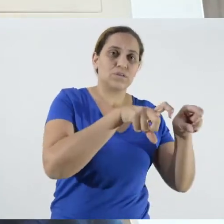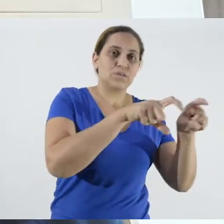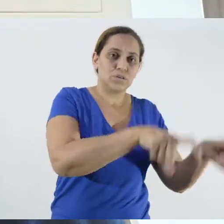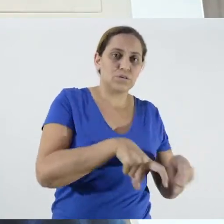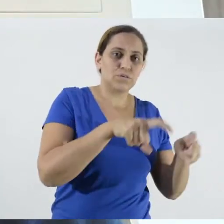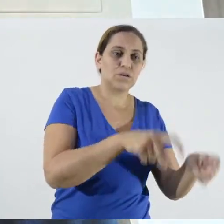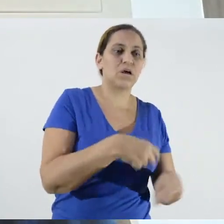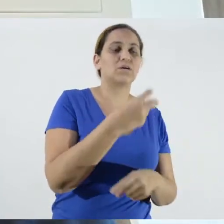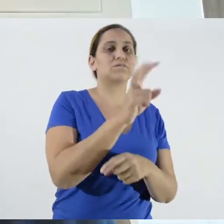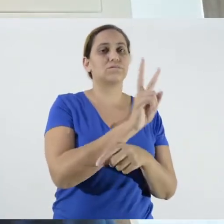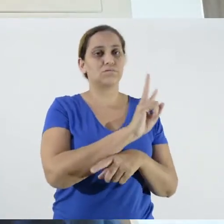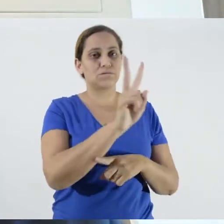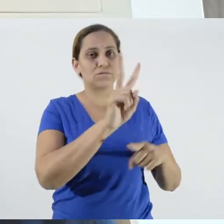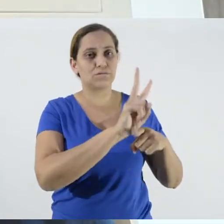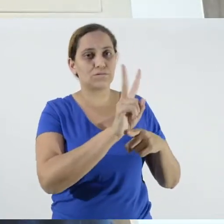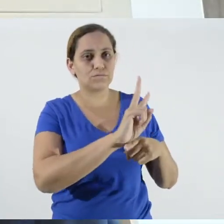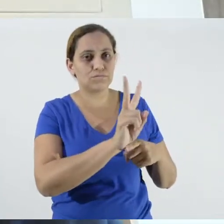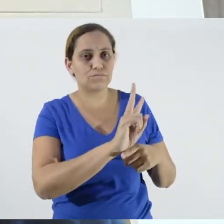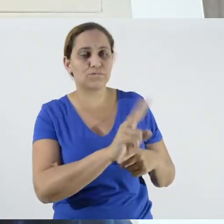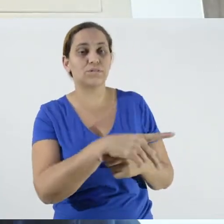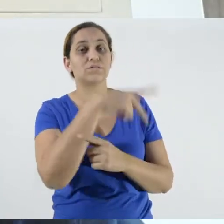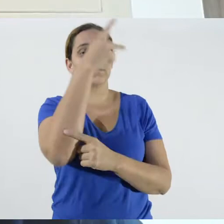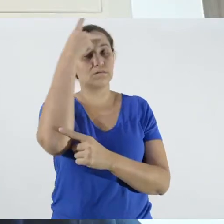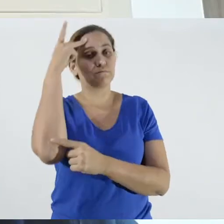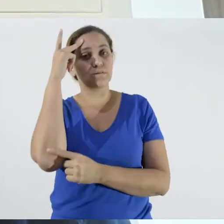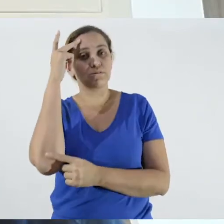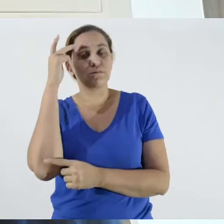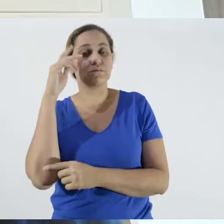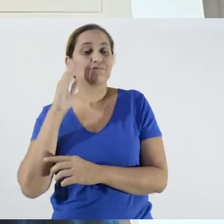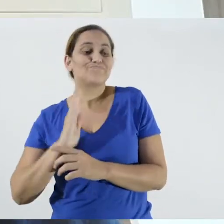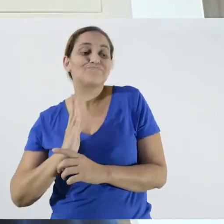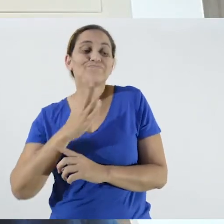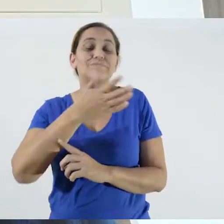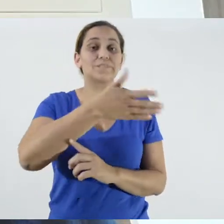inspectors, those people who go to the field to provide some type of service.